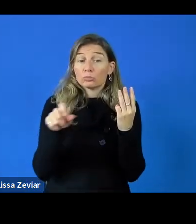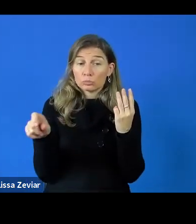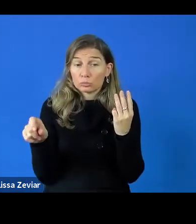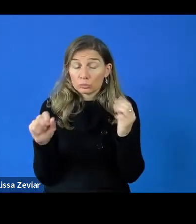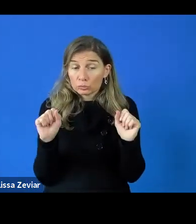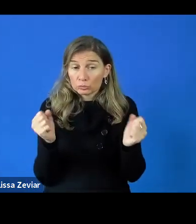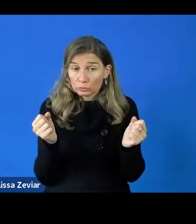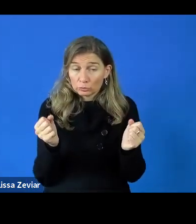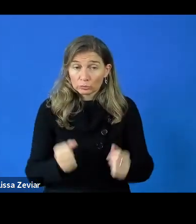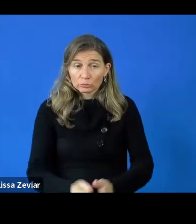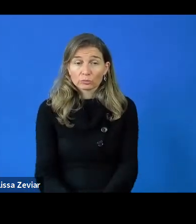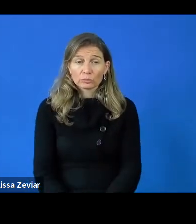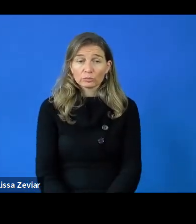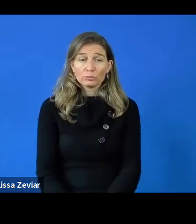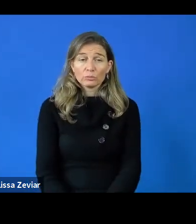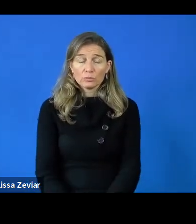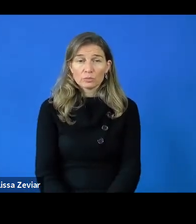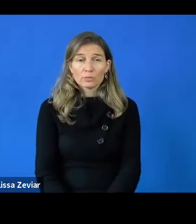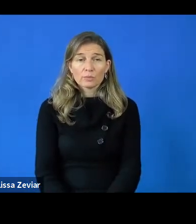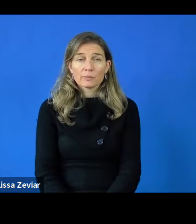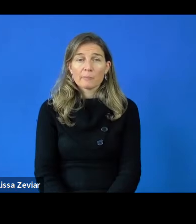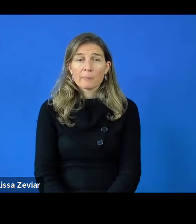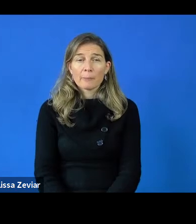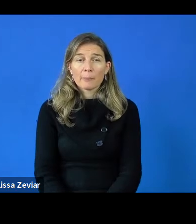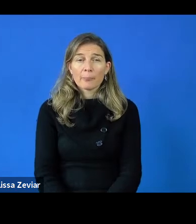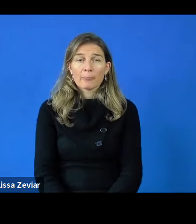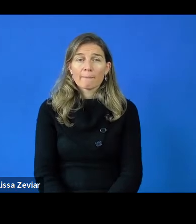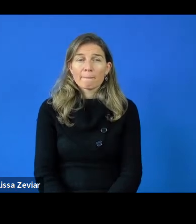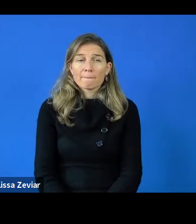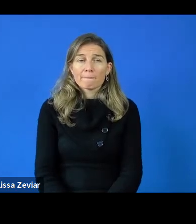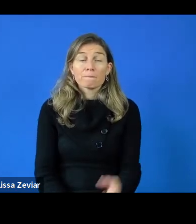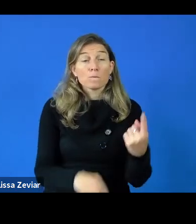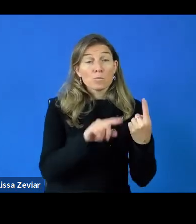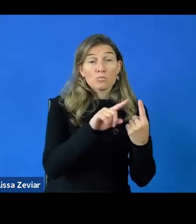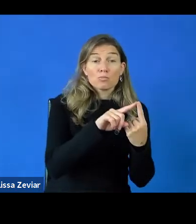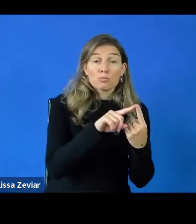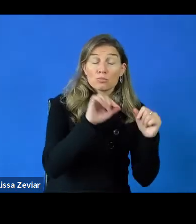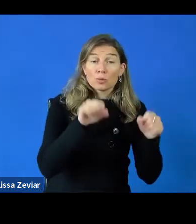This person can work in piloting, the other one in communication and the other one in policy.